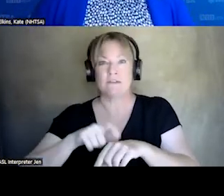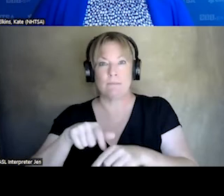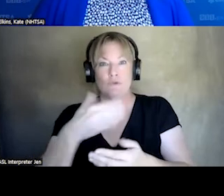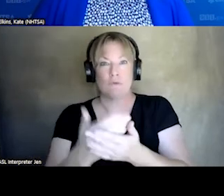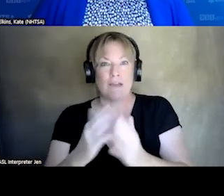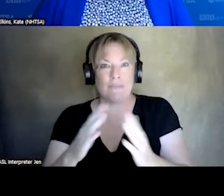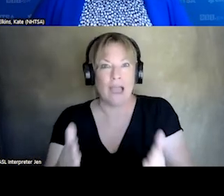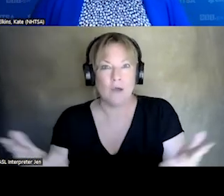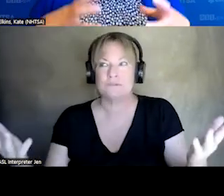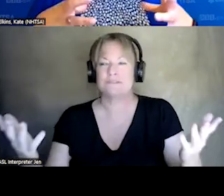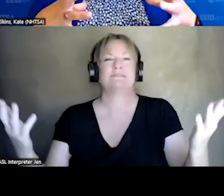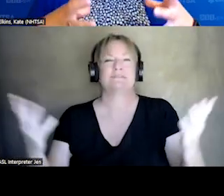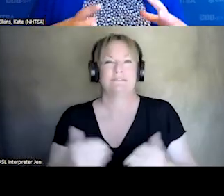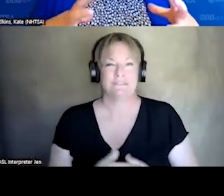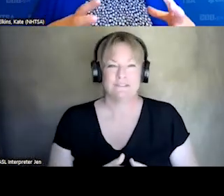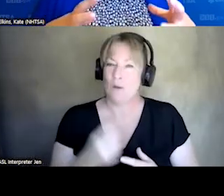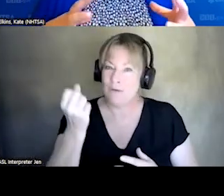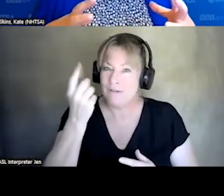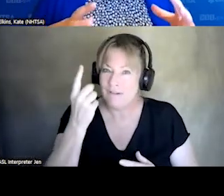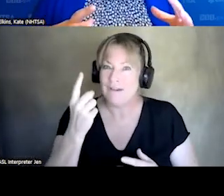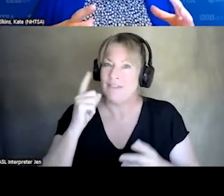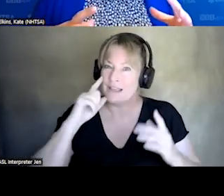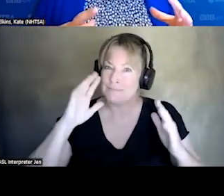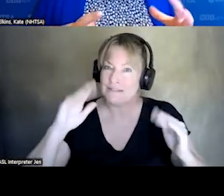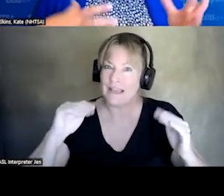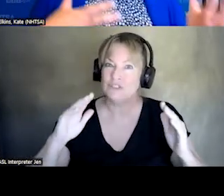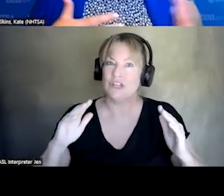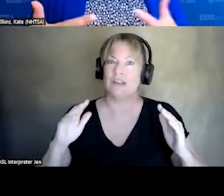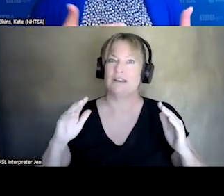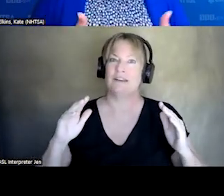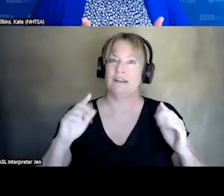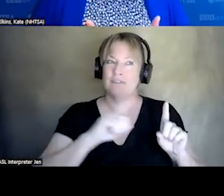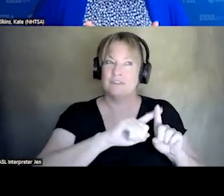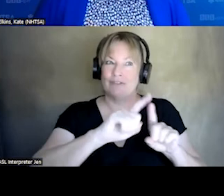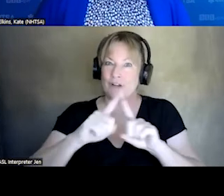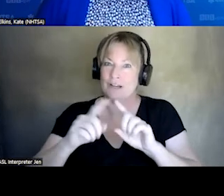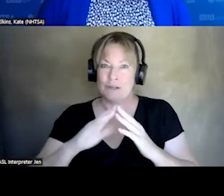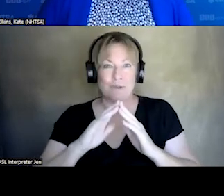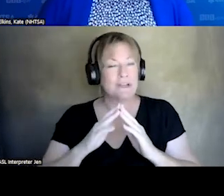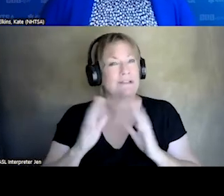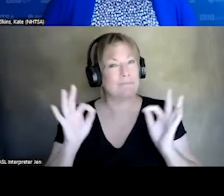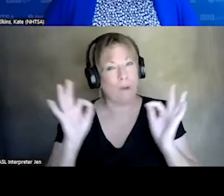POINT. SO, UNDERSTANDING THE EXPECTATIONS OF THESE DIFFERENT COMMUNITIES IS INCREDIBLY IMPORTANT. SO,